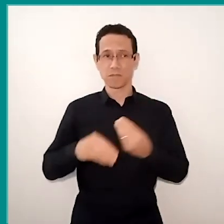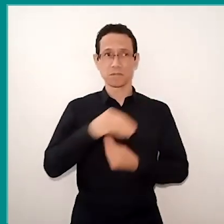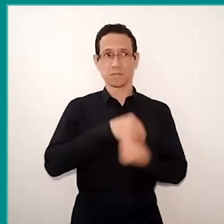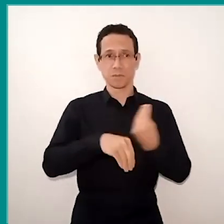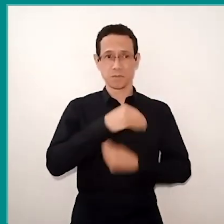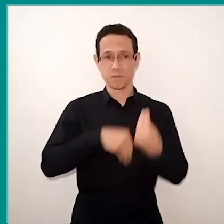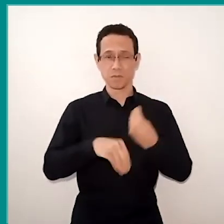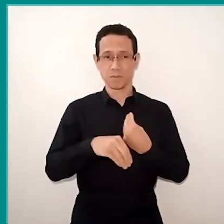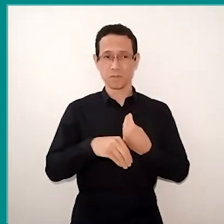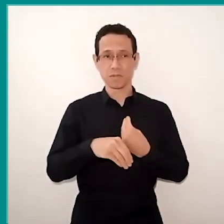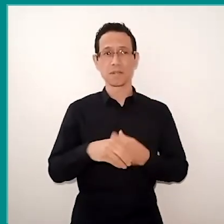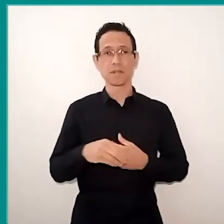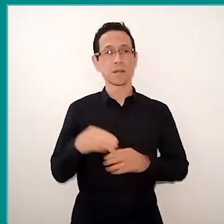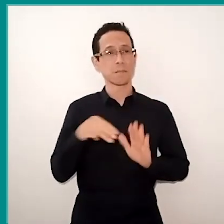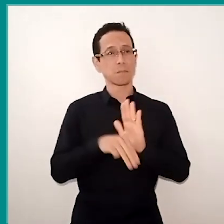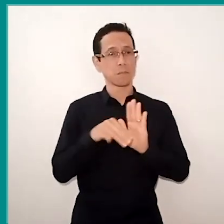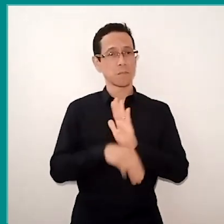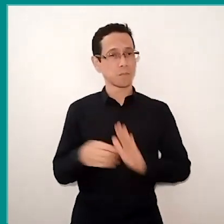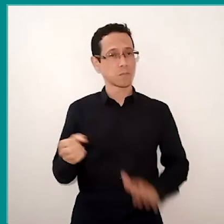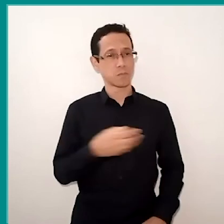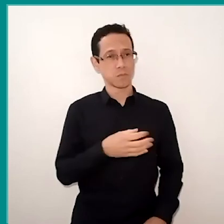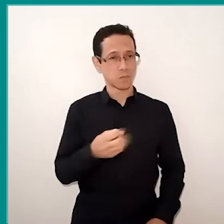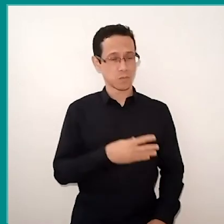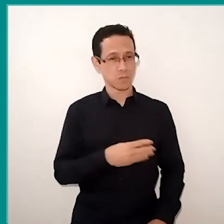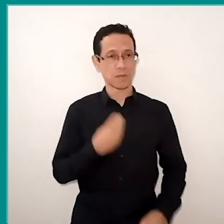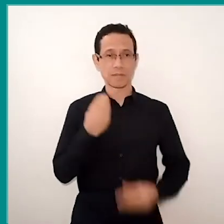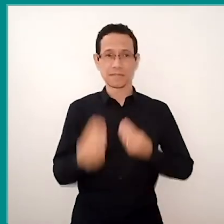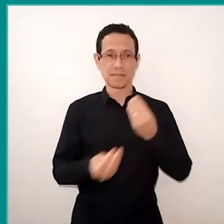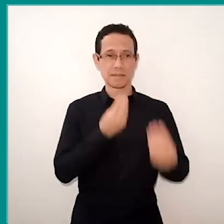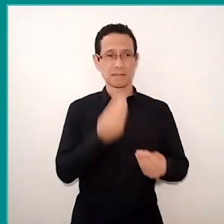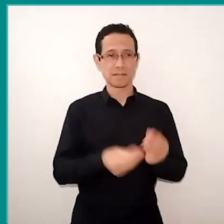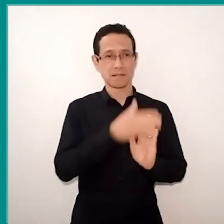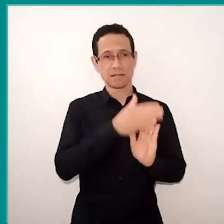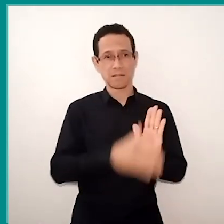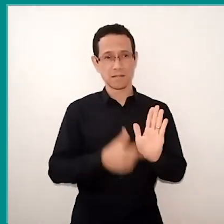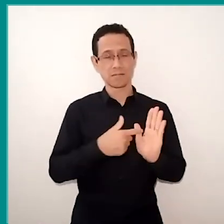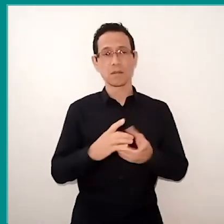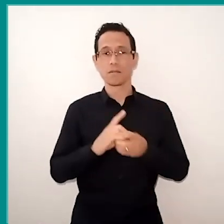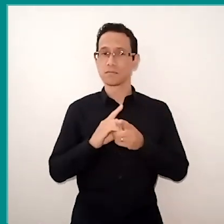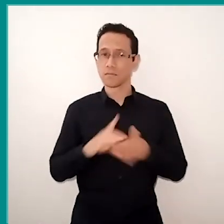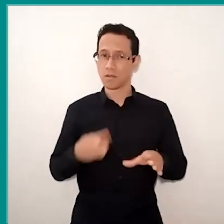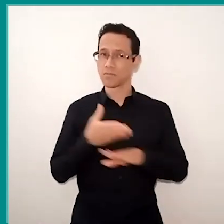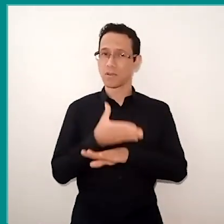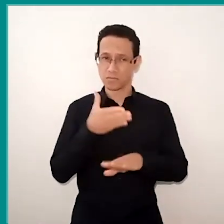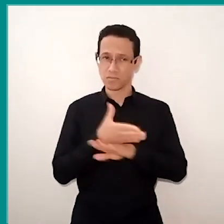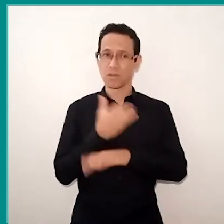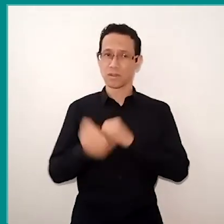new methodologies, delivery of materials, democratization of internet access,